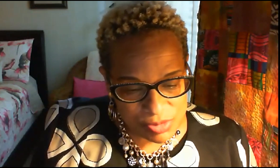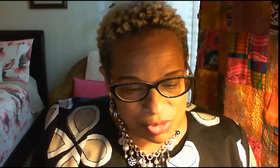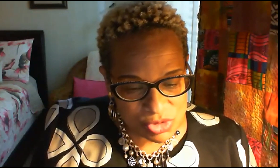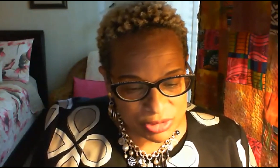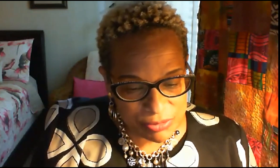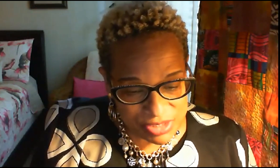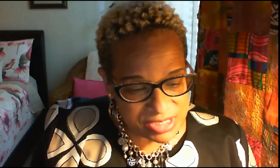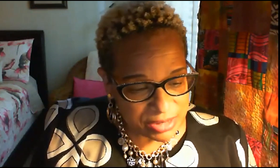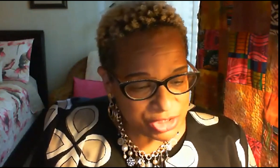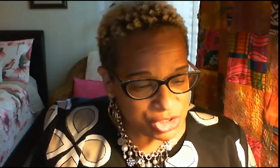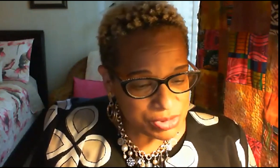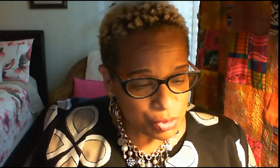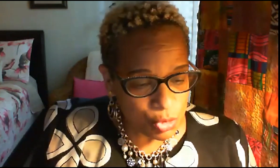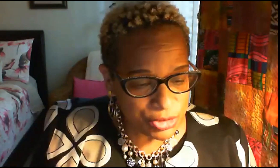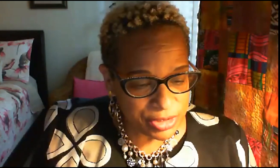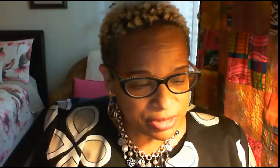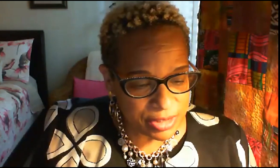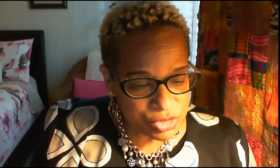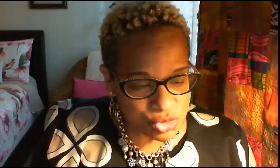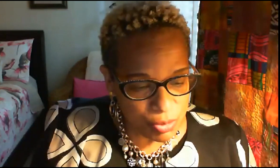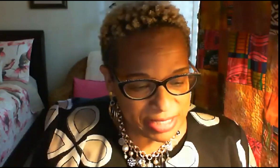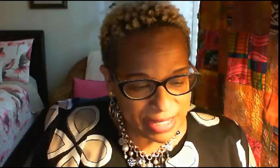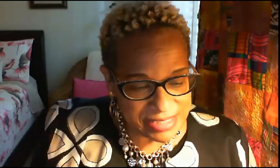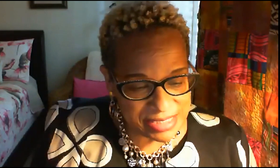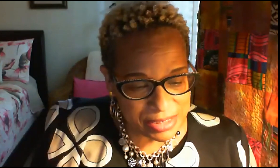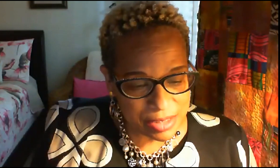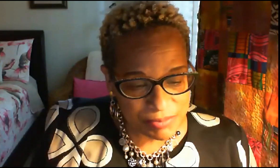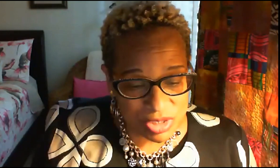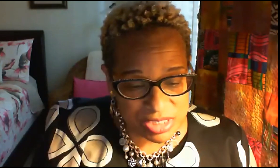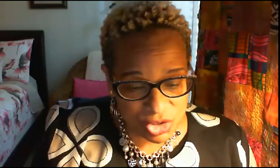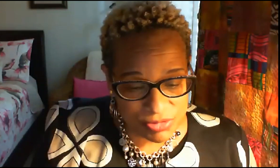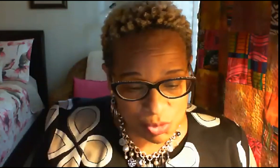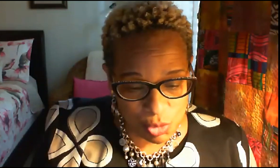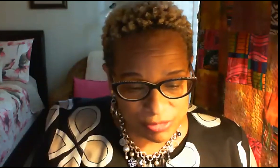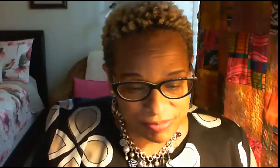mostly recently she was awarded the 2018 community service award from the